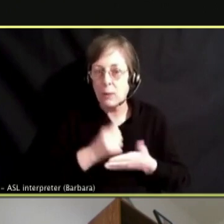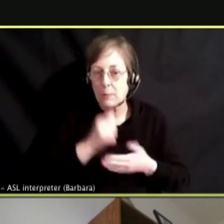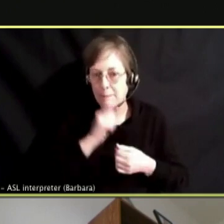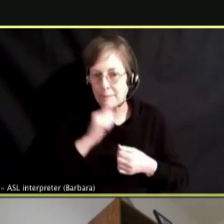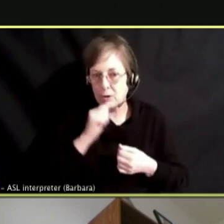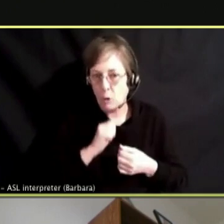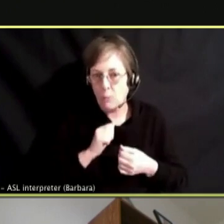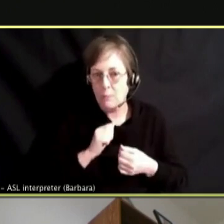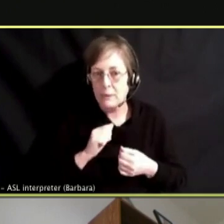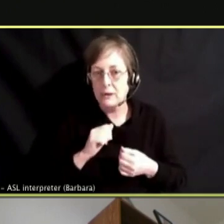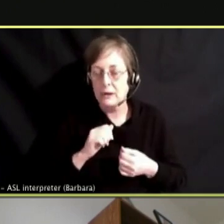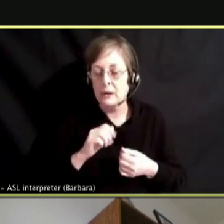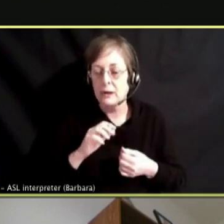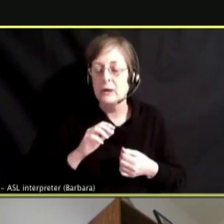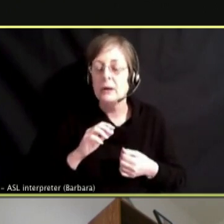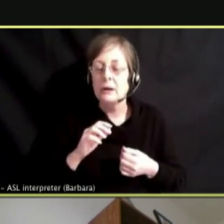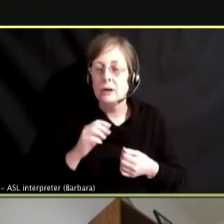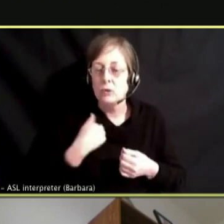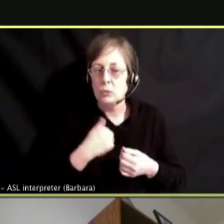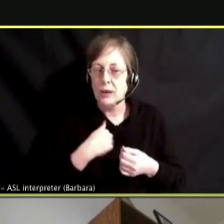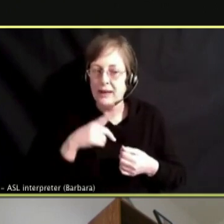TO ADDRESS THE UNDERLYING ISSUES FOR YOUTH SOMETIMES.